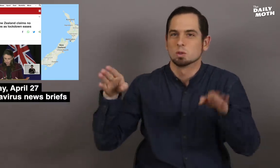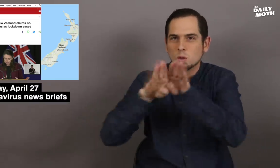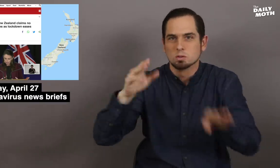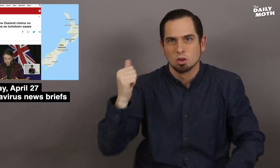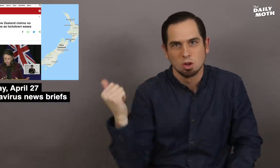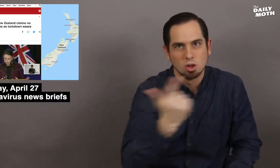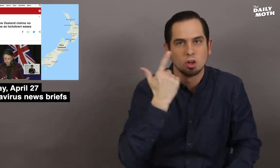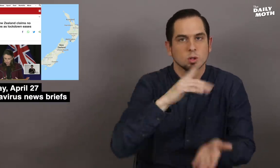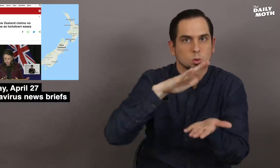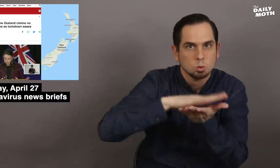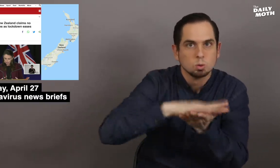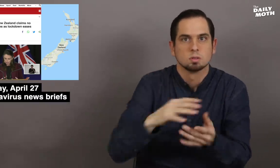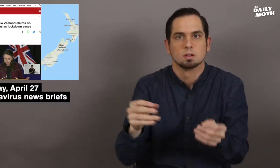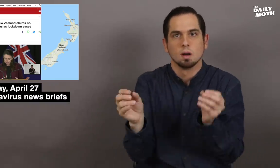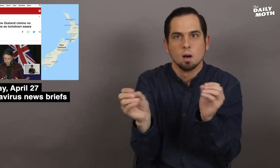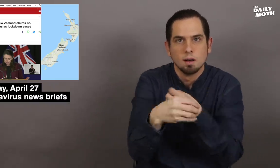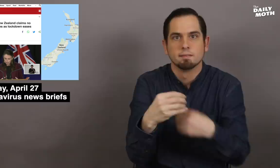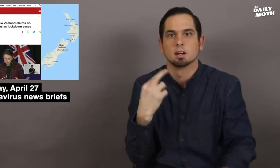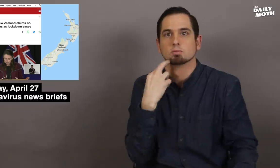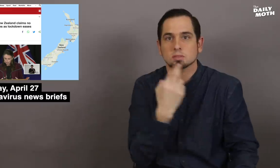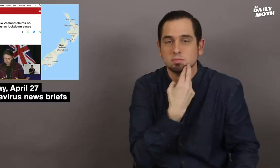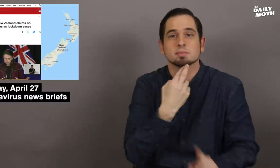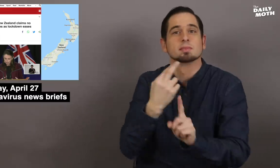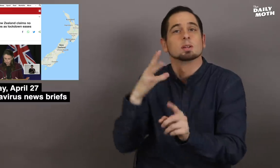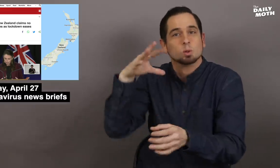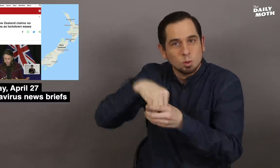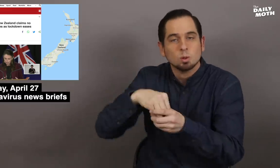closures of all schools and offices and restaurants,